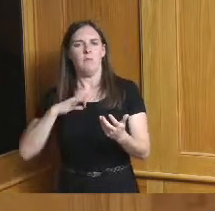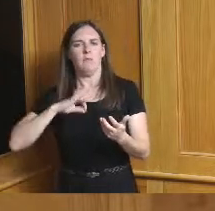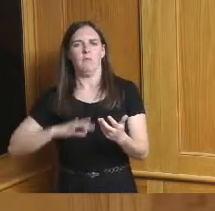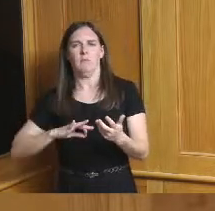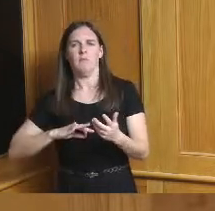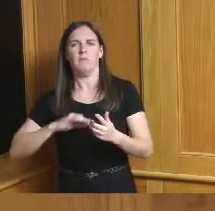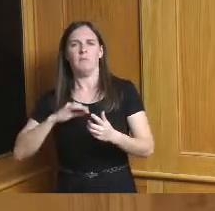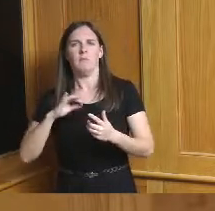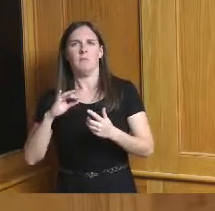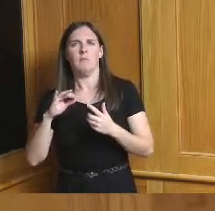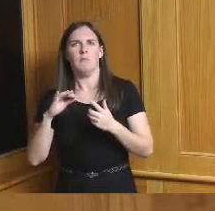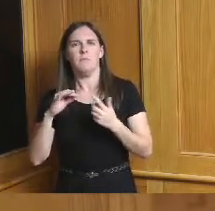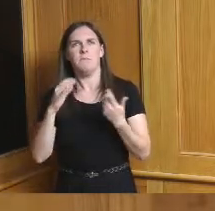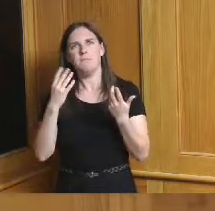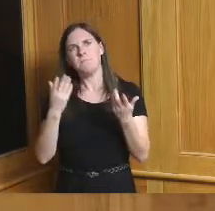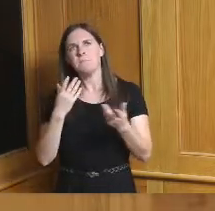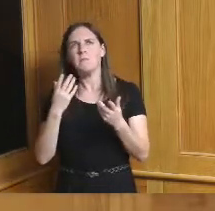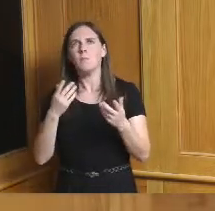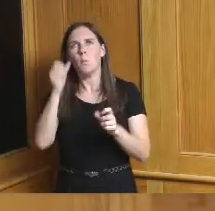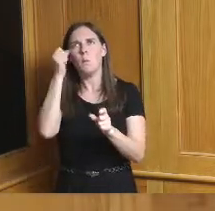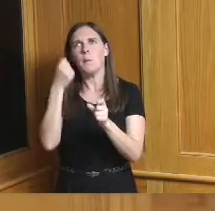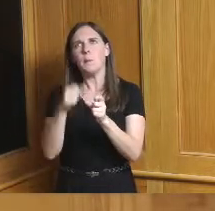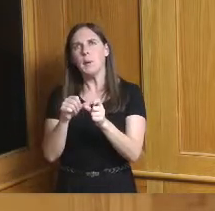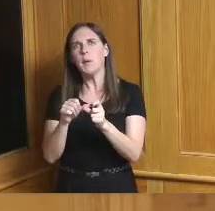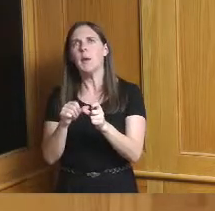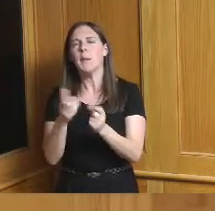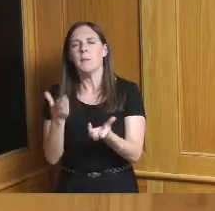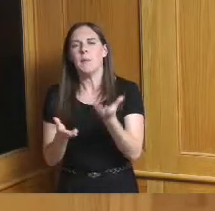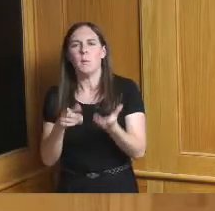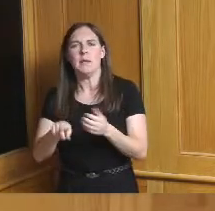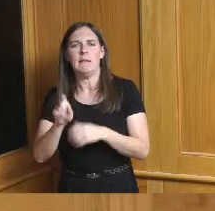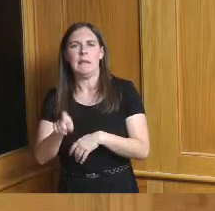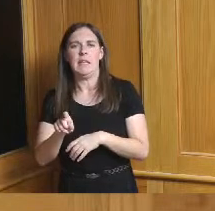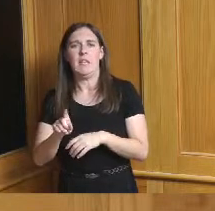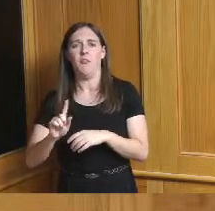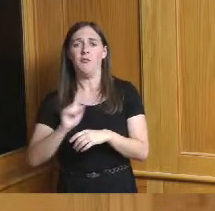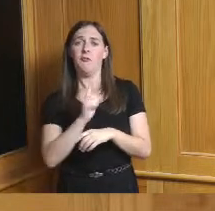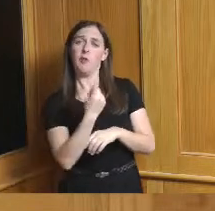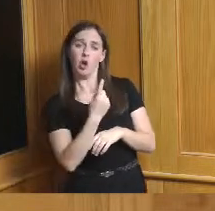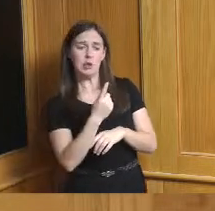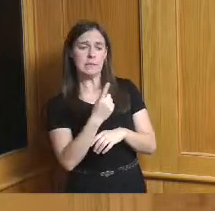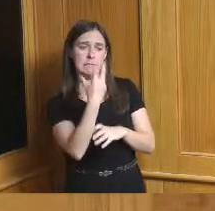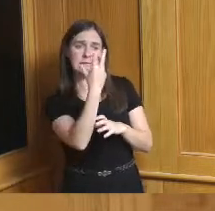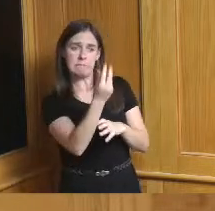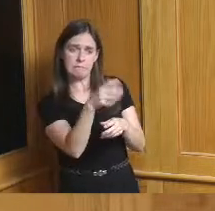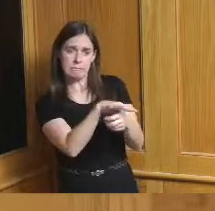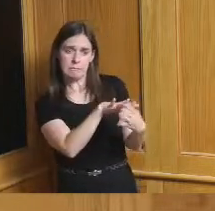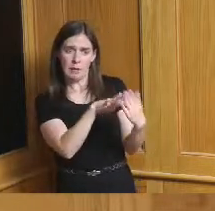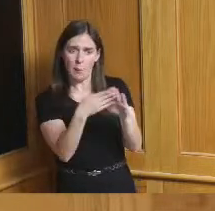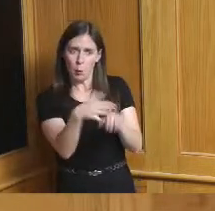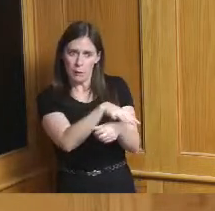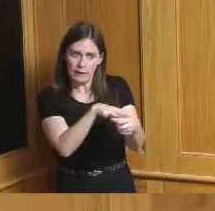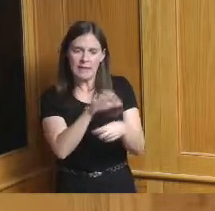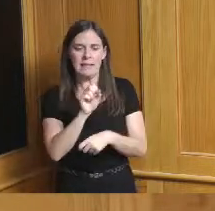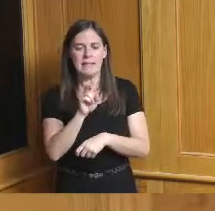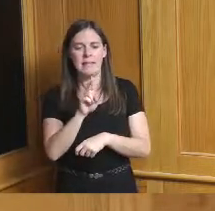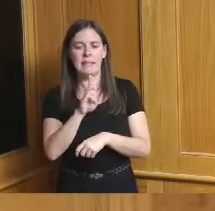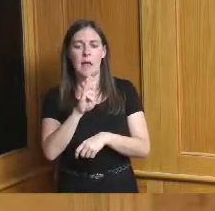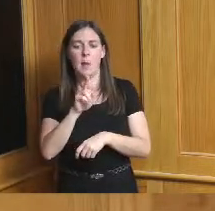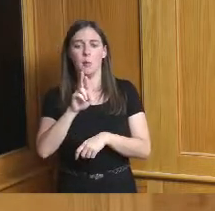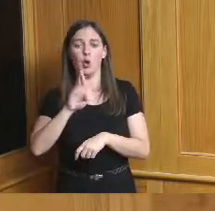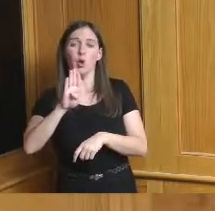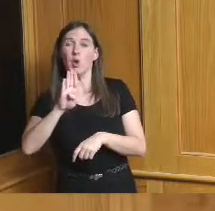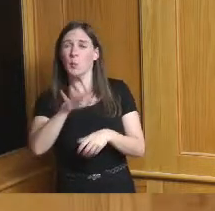maybe there needs to be a first suburbs initiative we got lots of initiatives right but in a package